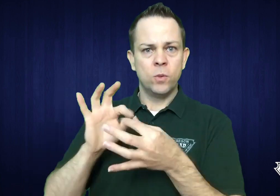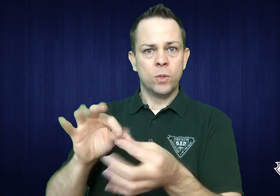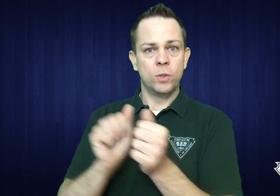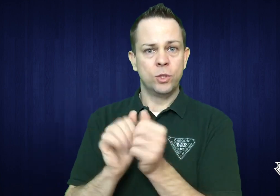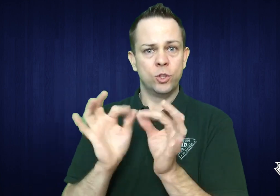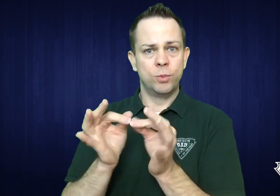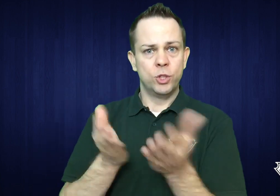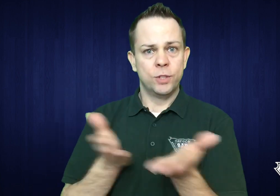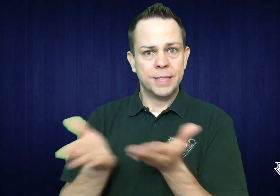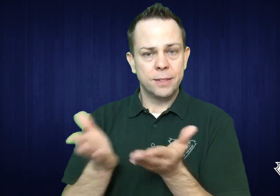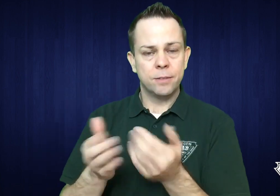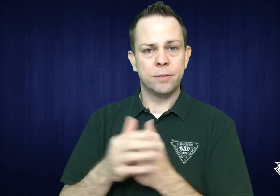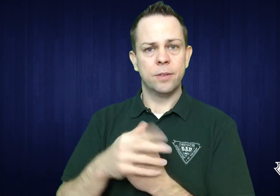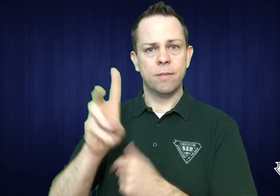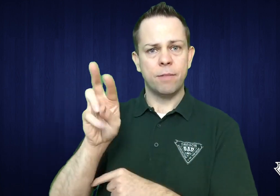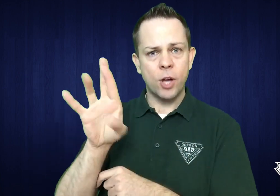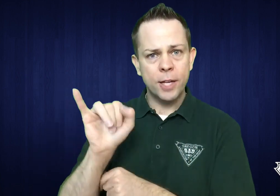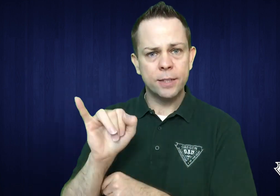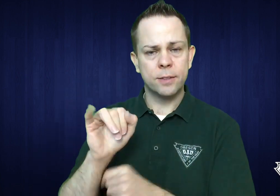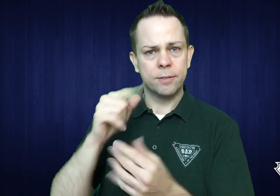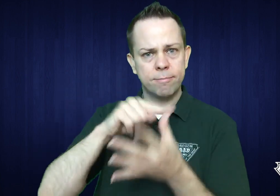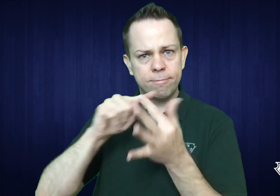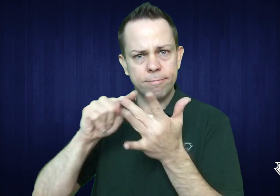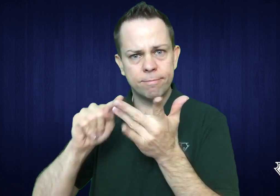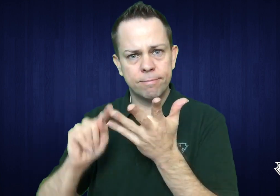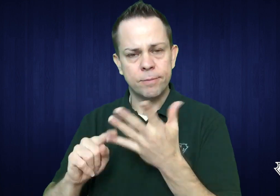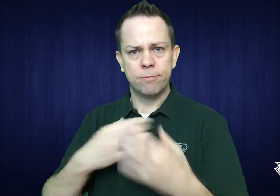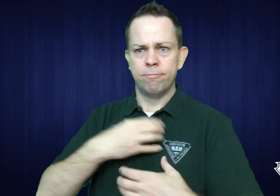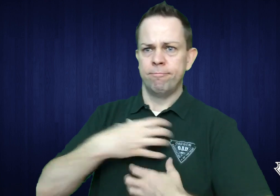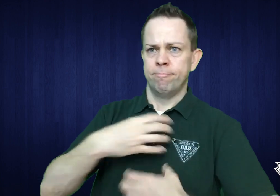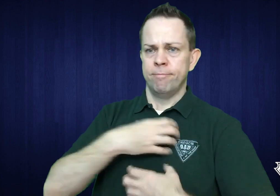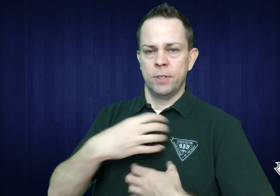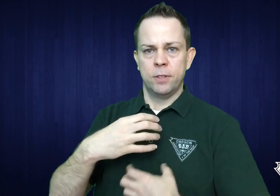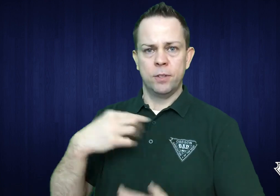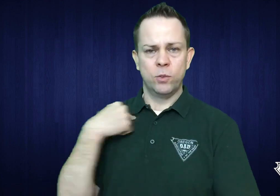with interpreter services. There have been many complaints about VRI and other issues.